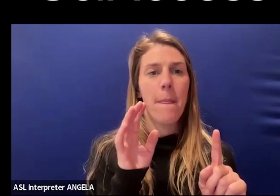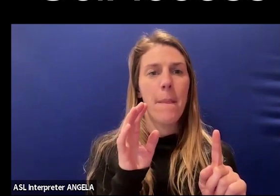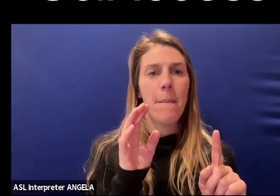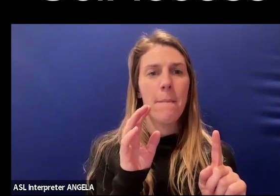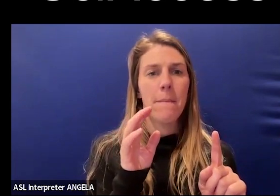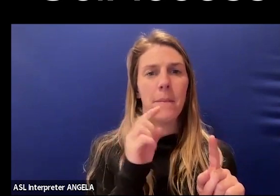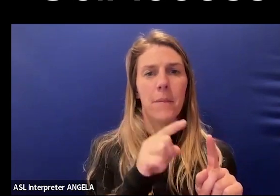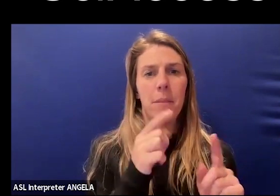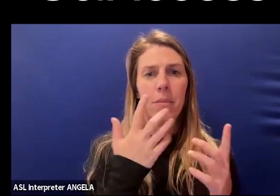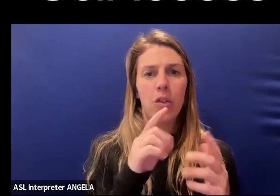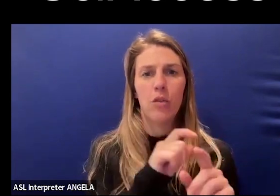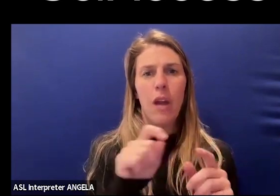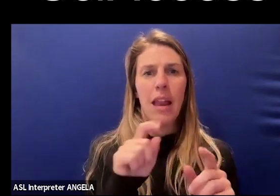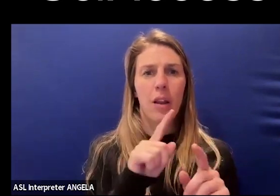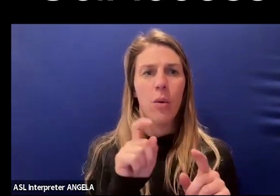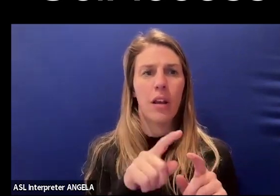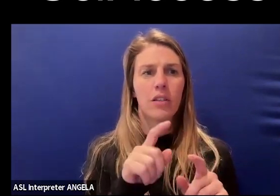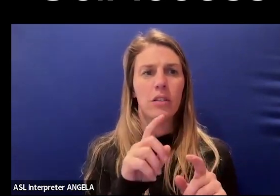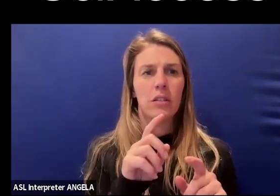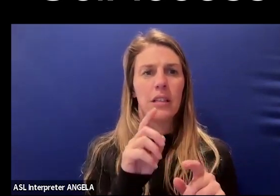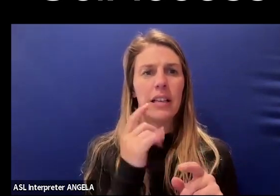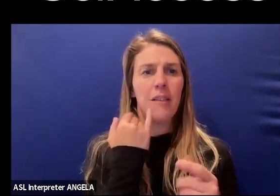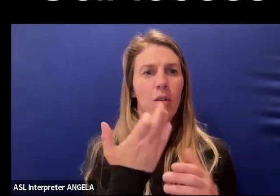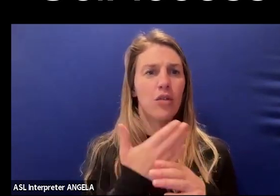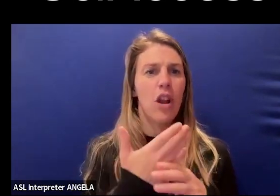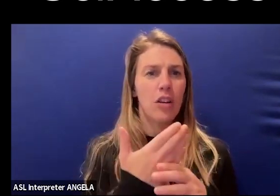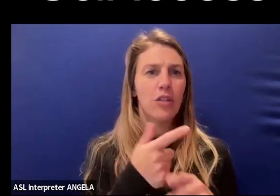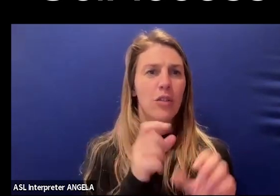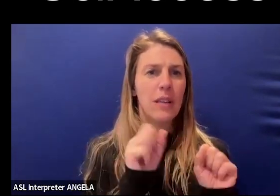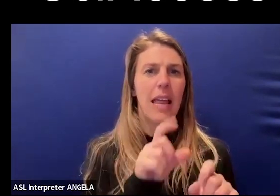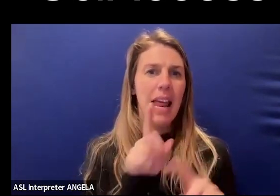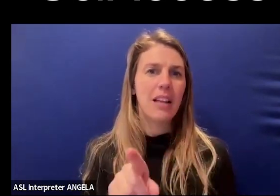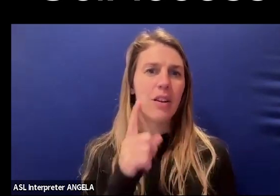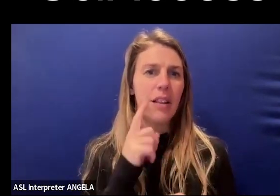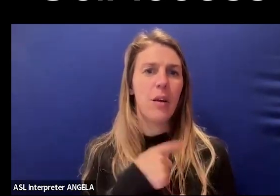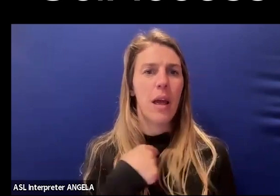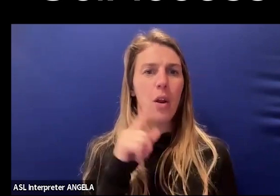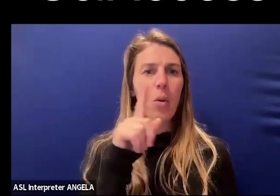was actually writing a question. If you wanted to share out loud as well. I believe we had a question that was just asking